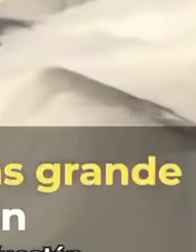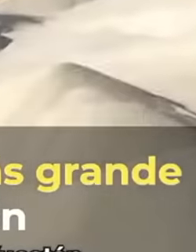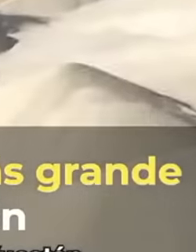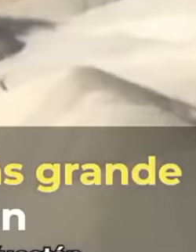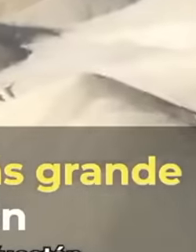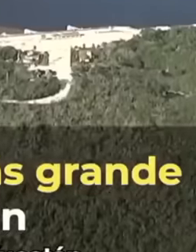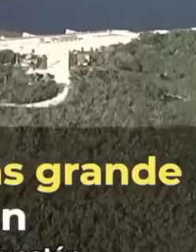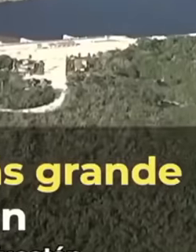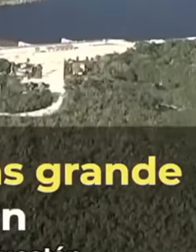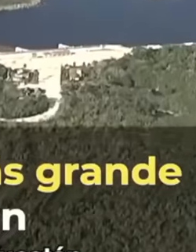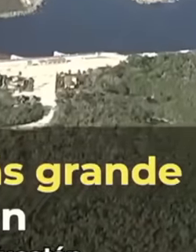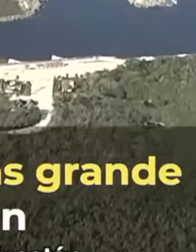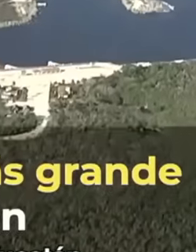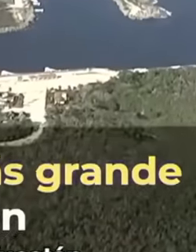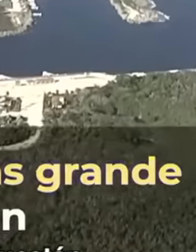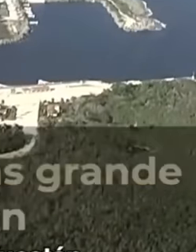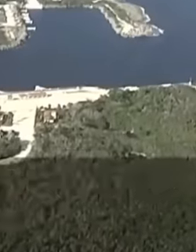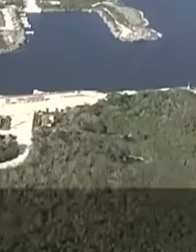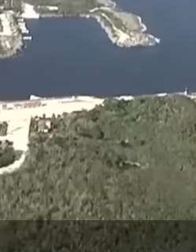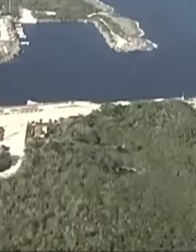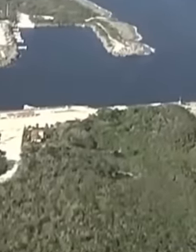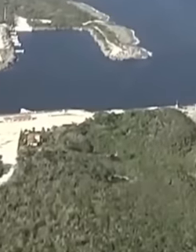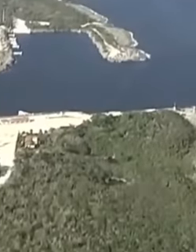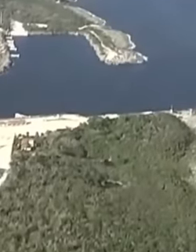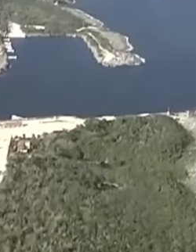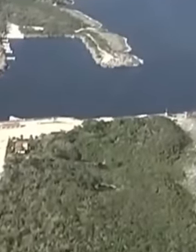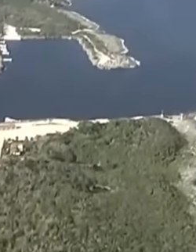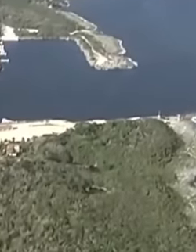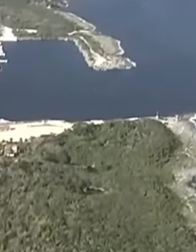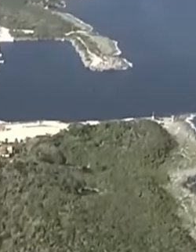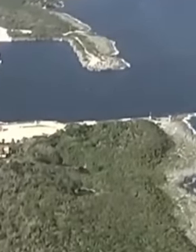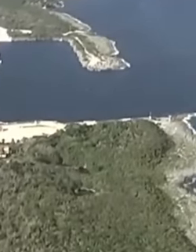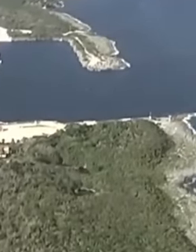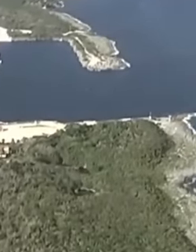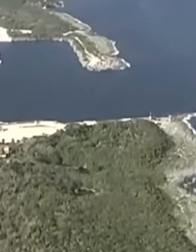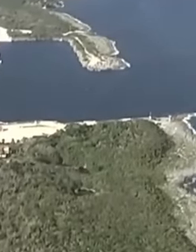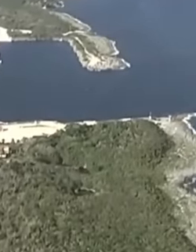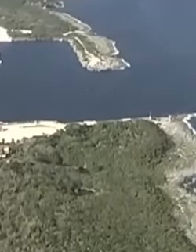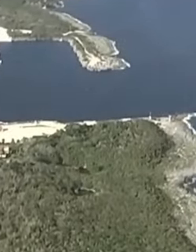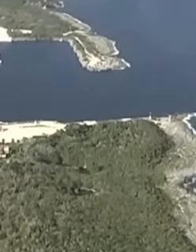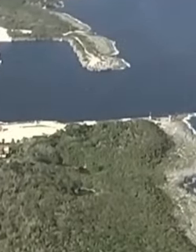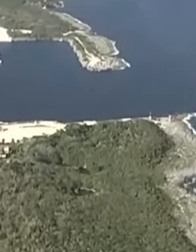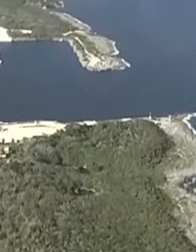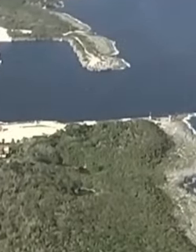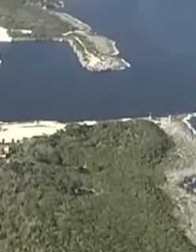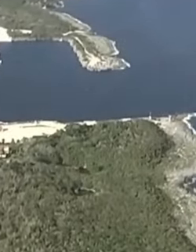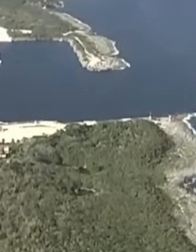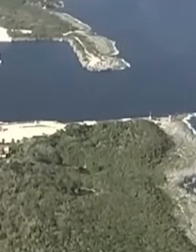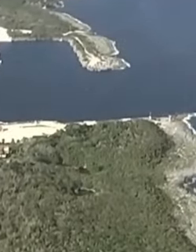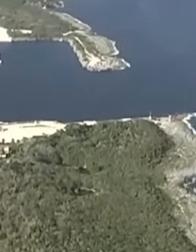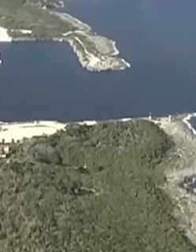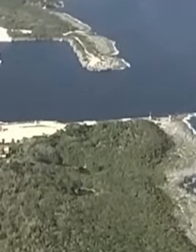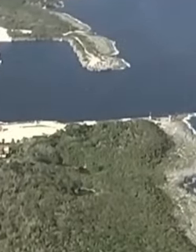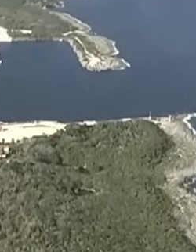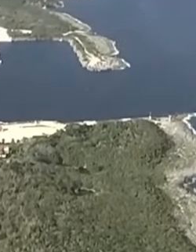we are going to investigate it to stop it. How to destroy